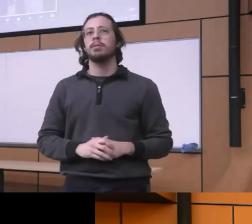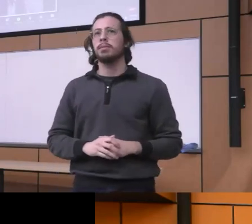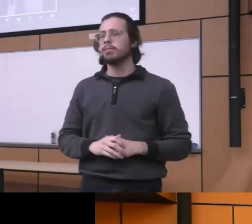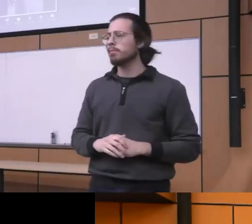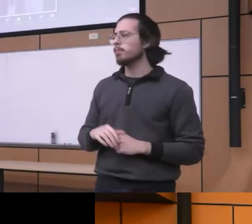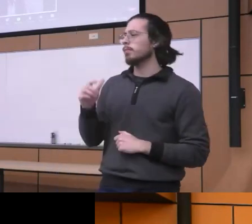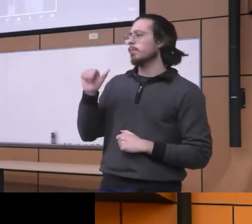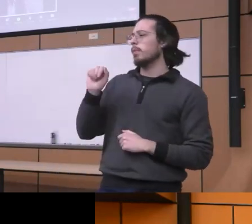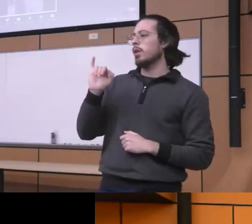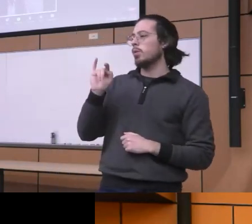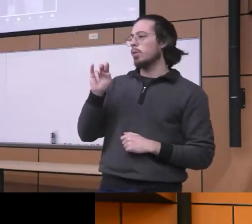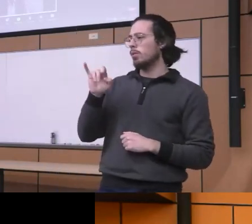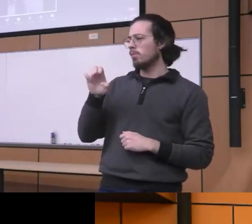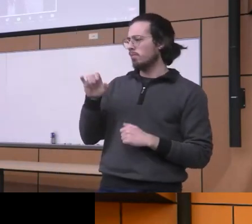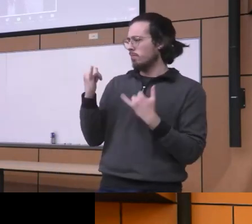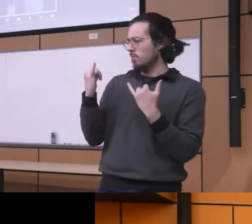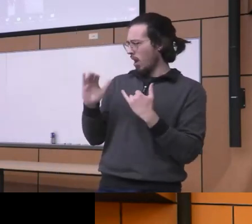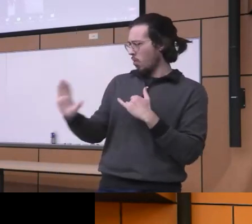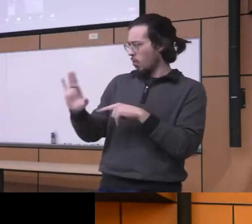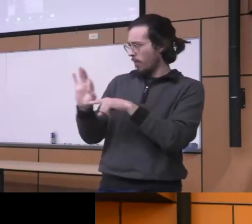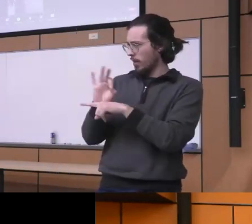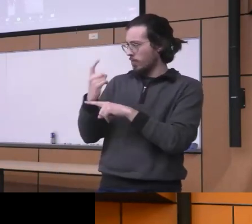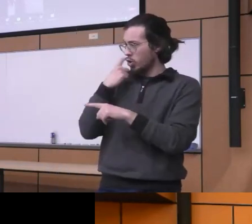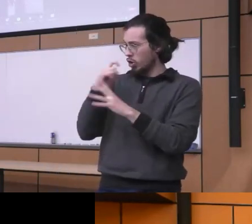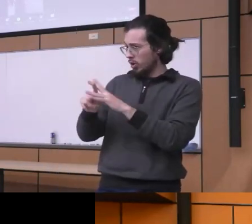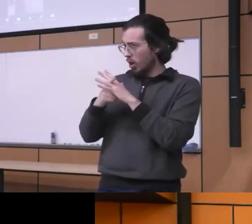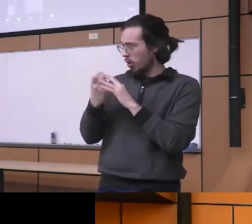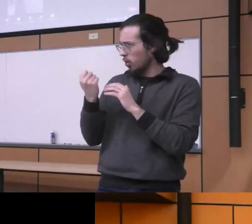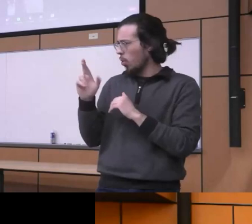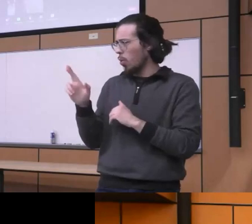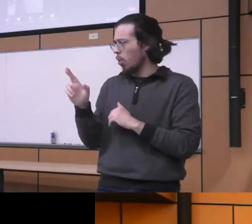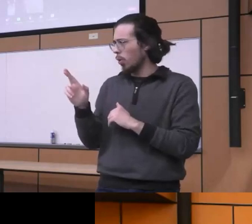you've been doing it for a couple of years I'm just better way to put Dr Mathis on okay